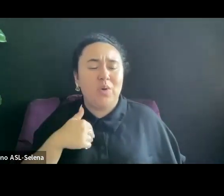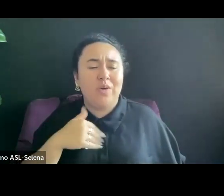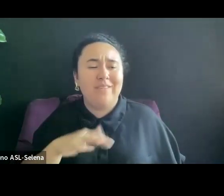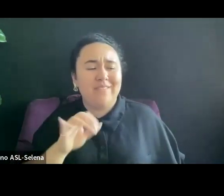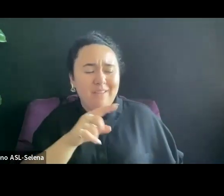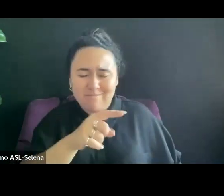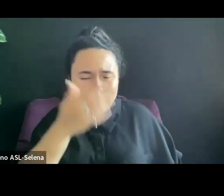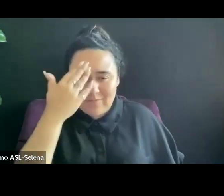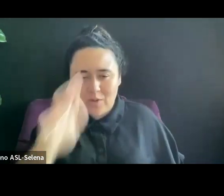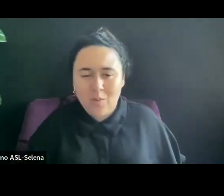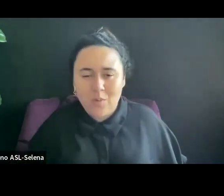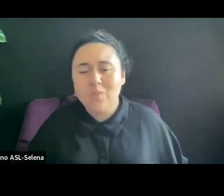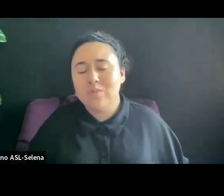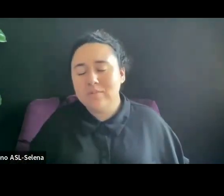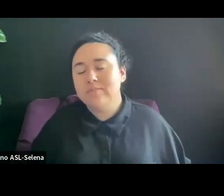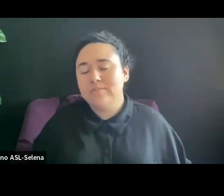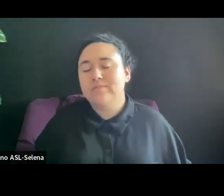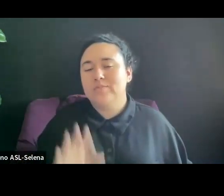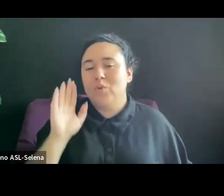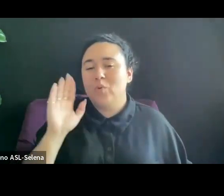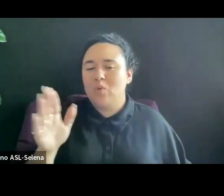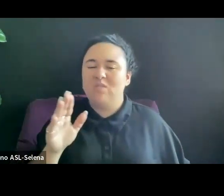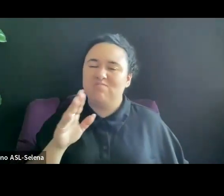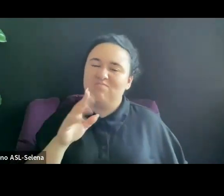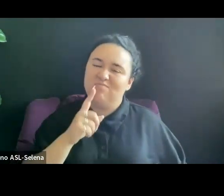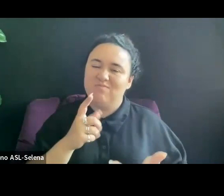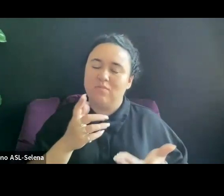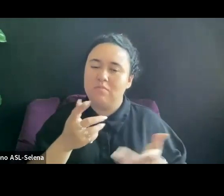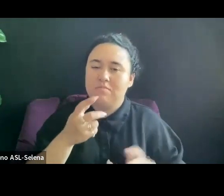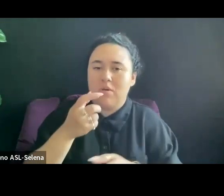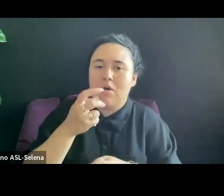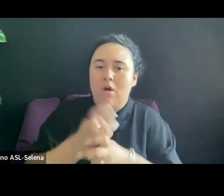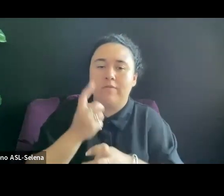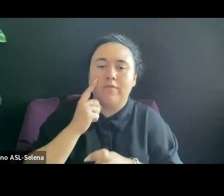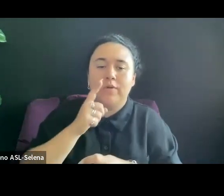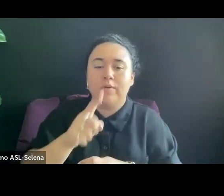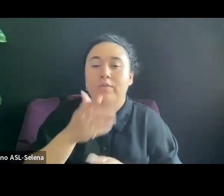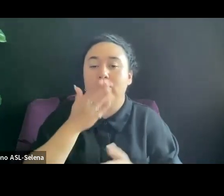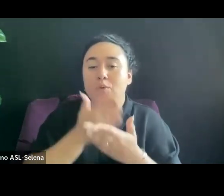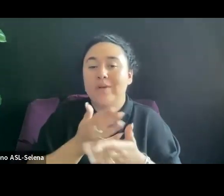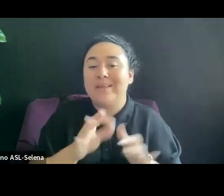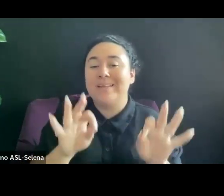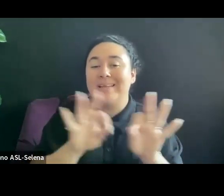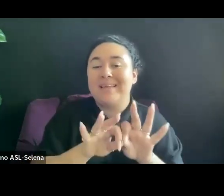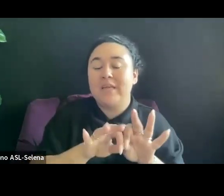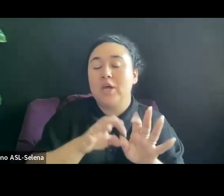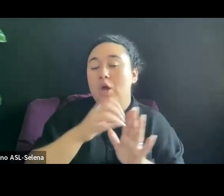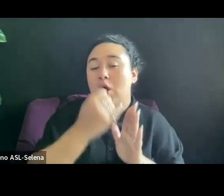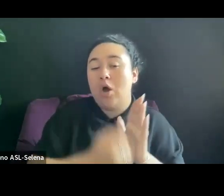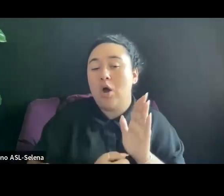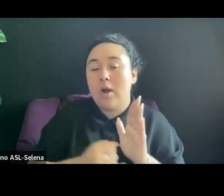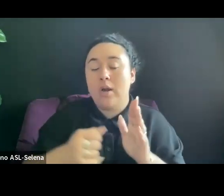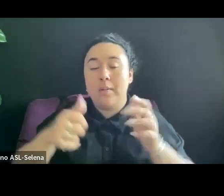HAVE GOOD KEY ART, POSTERS AND HIGH QUALITY PHOTOS FOR YOUR FILM READILY AVAILABLE.